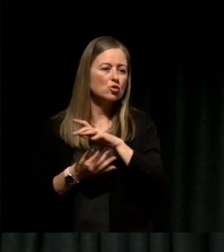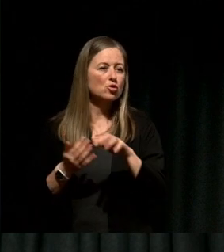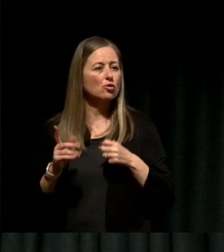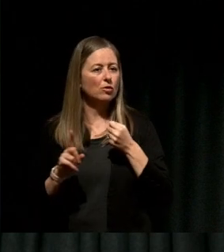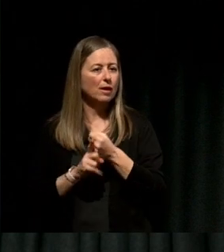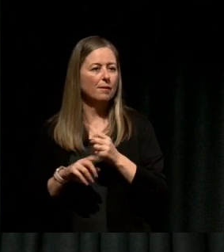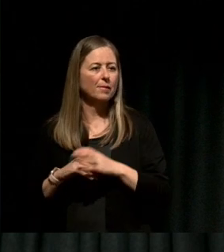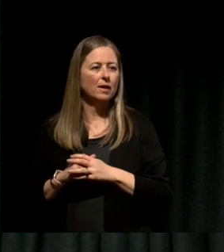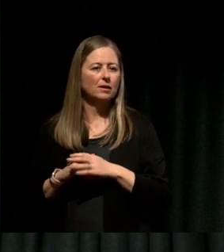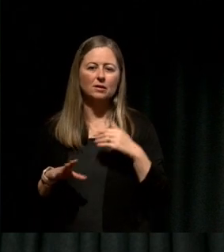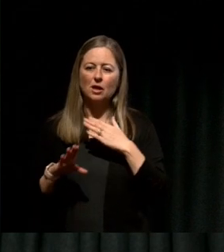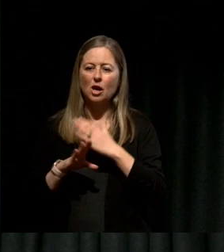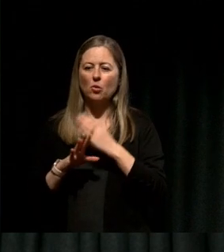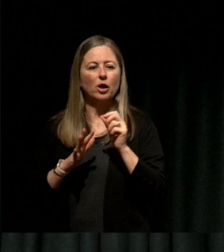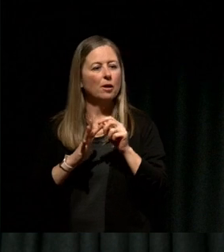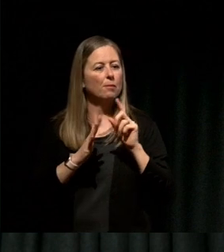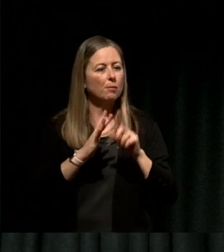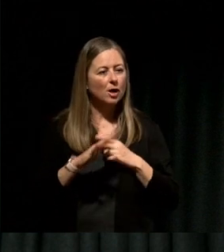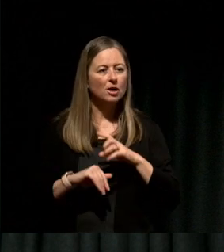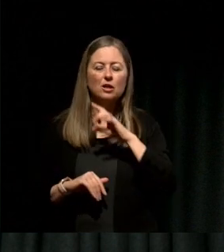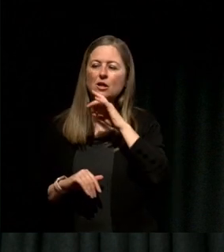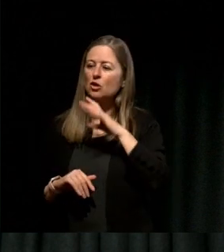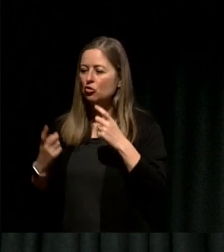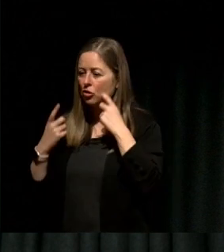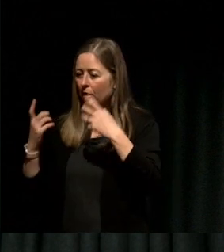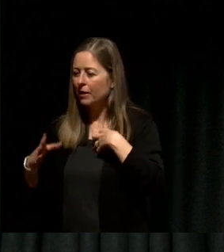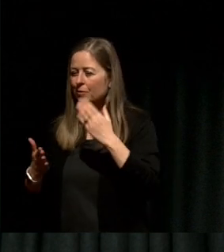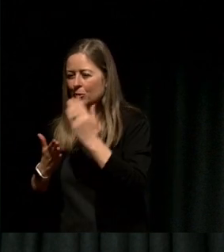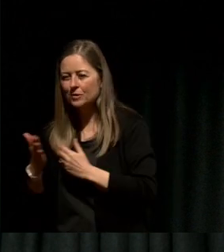I worked on projects I helped childcare become more safe, I helped young people leaving Child